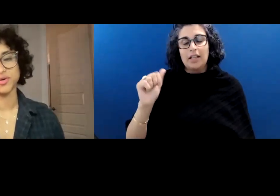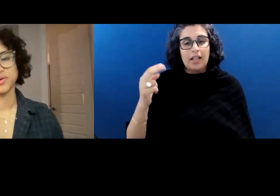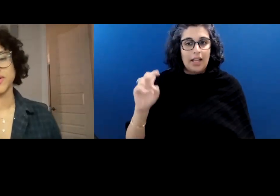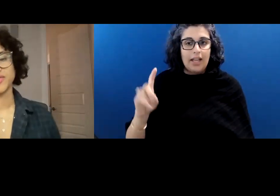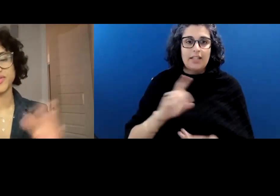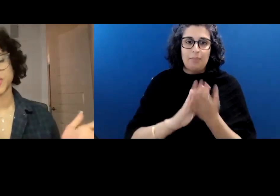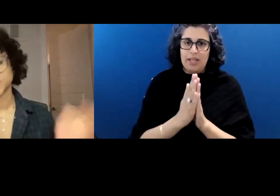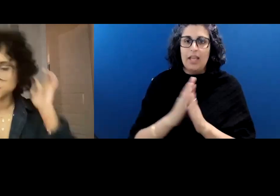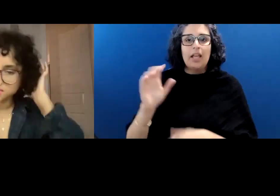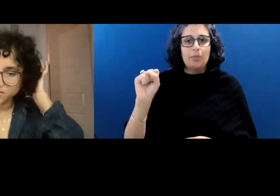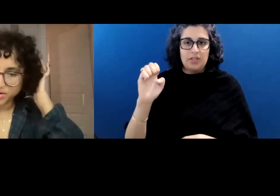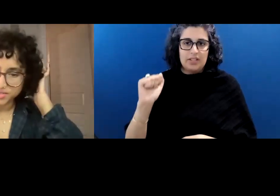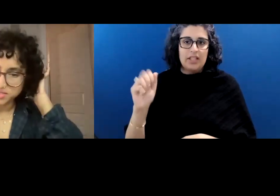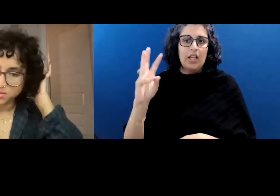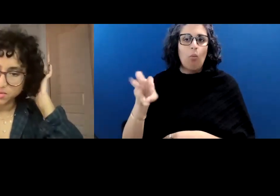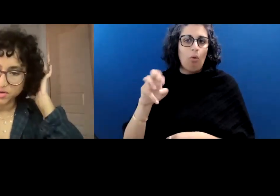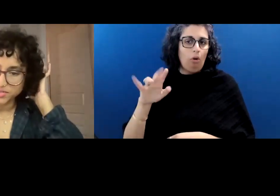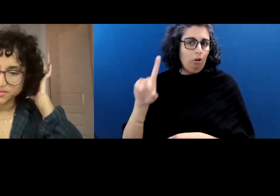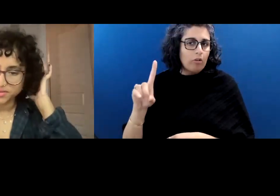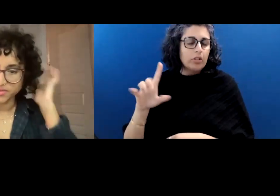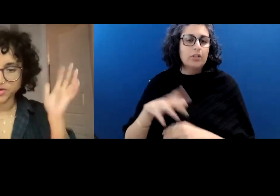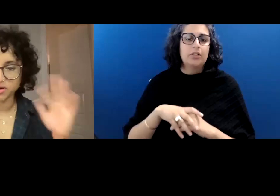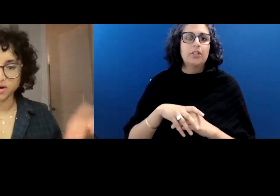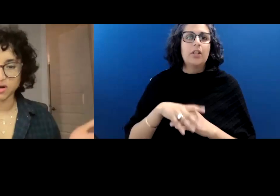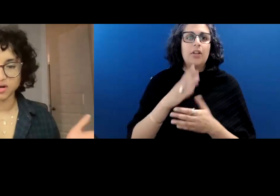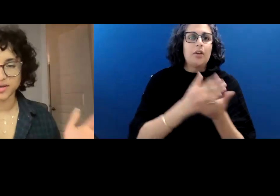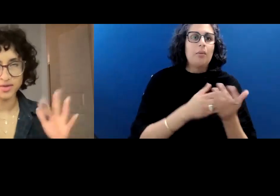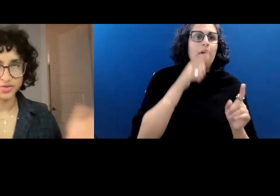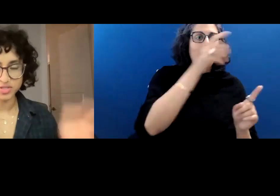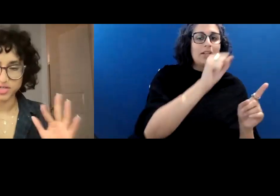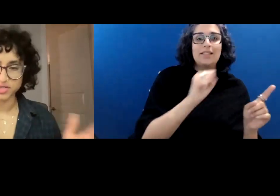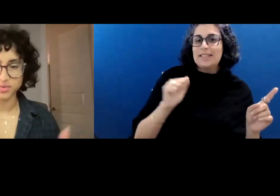So their sections that are in Seaworld. And then there are, I think there's a section